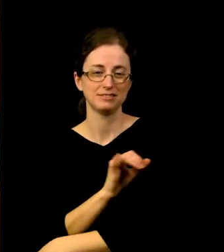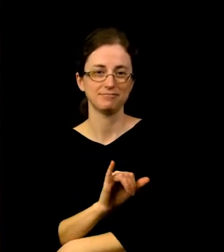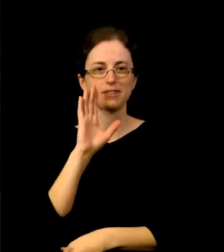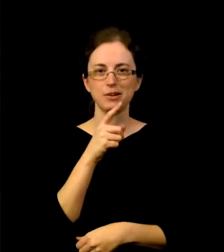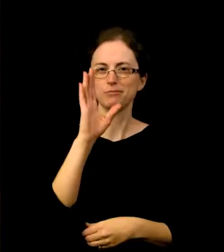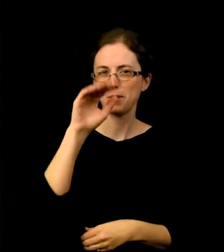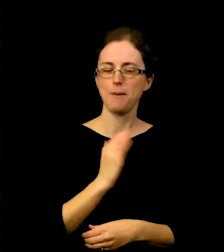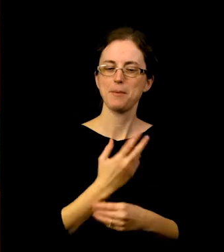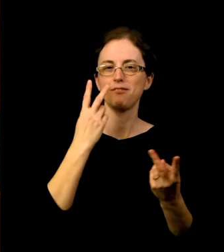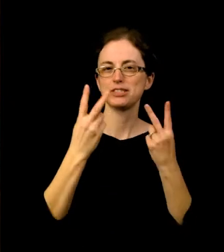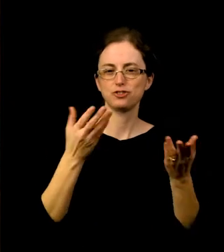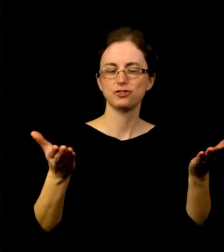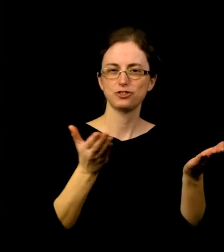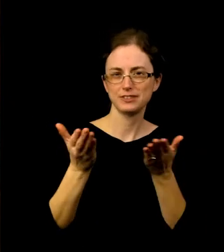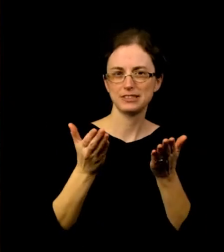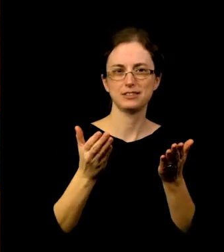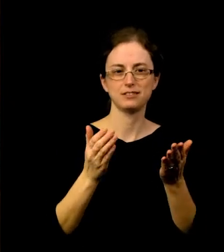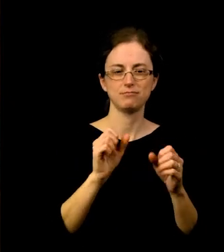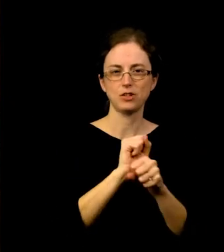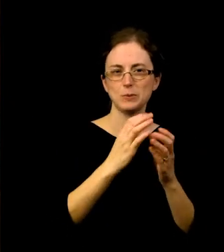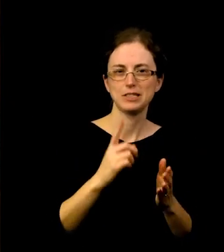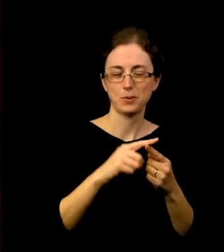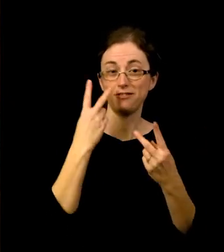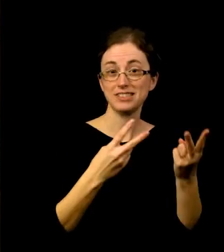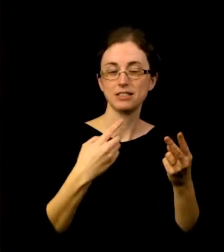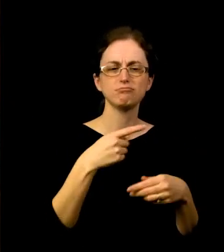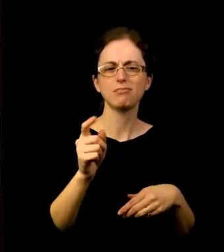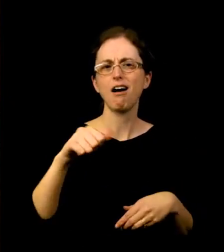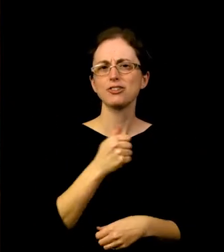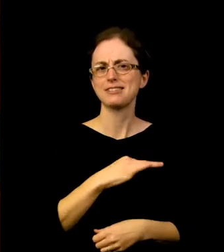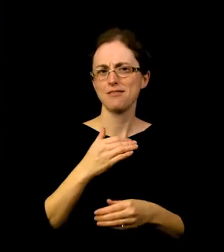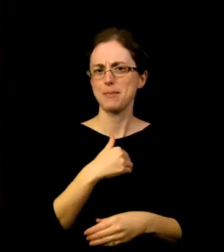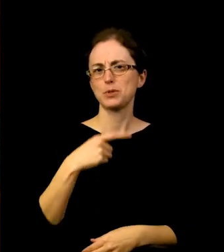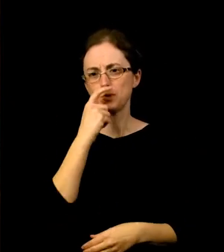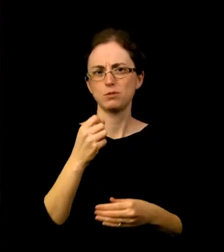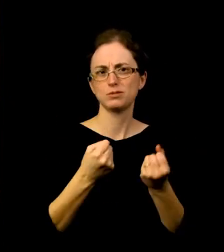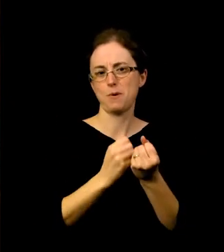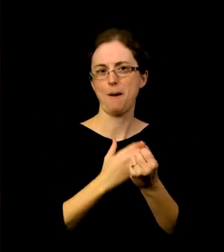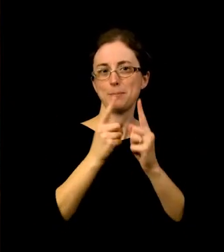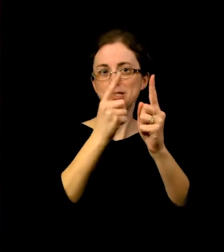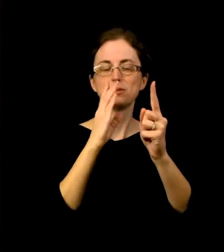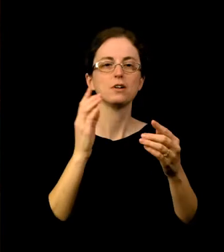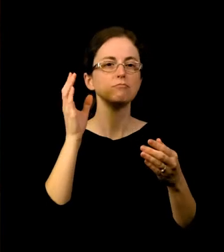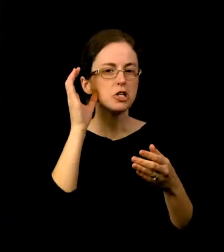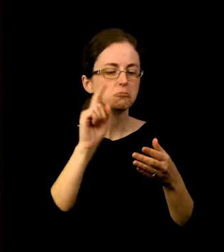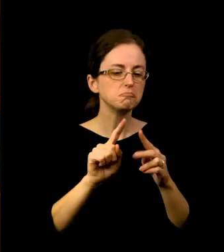when you visit, and there are many other staff members who help fulfill our mission. Let us hear from some of them now as they reflect on the past year.